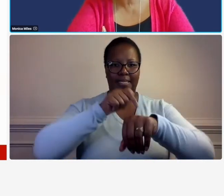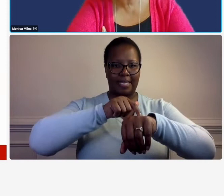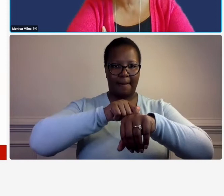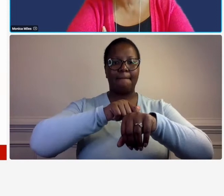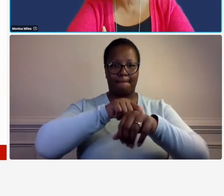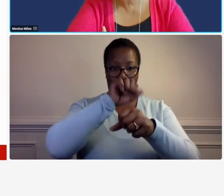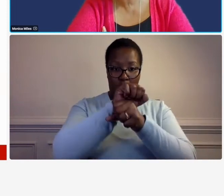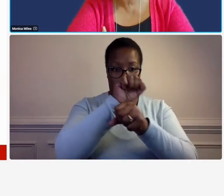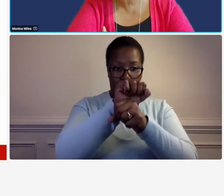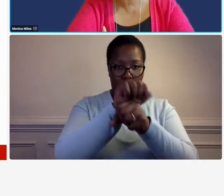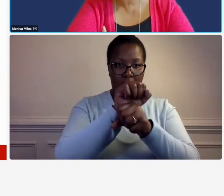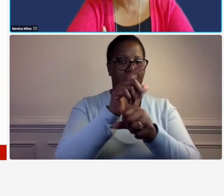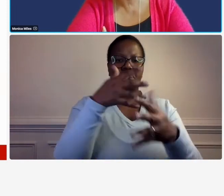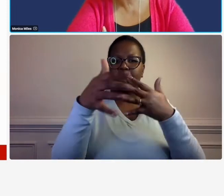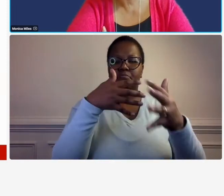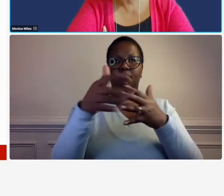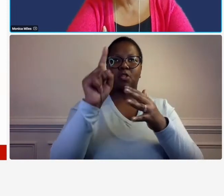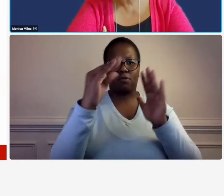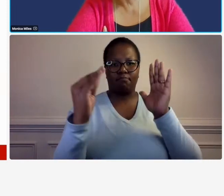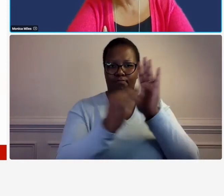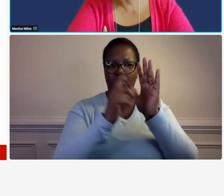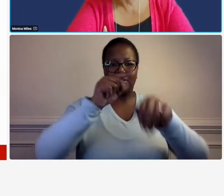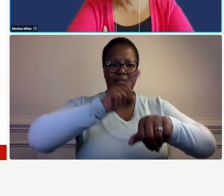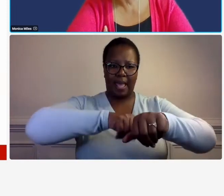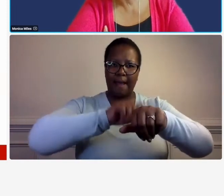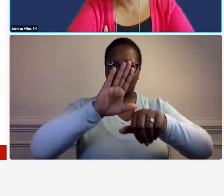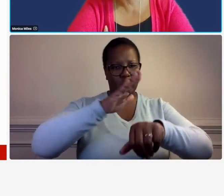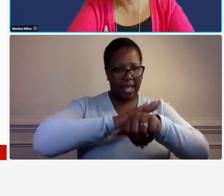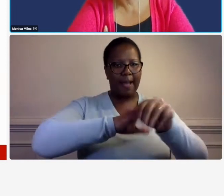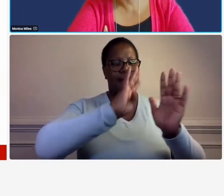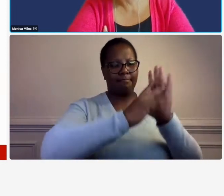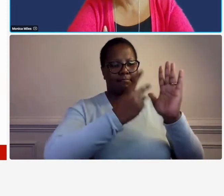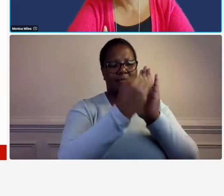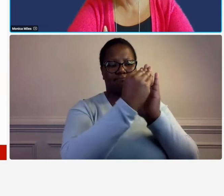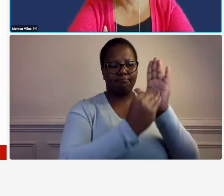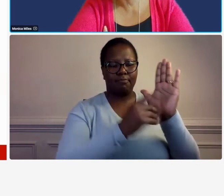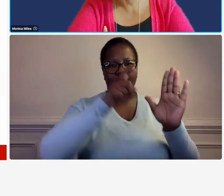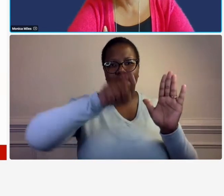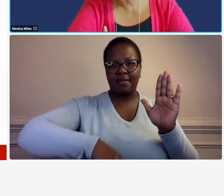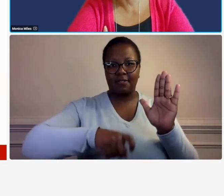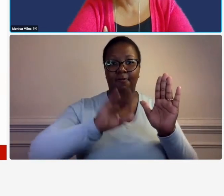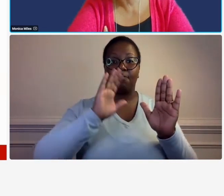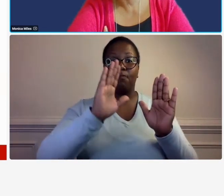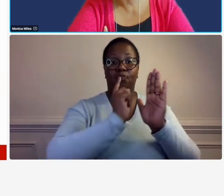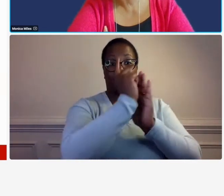still be on your your time sheet okay so all all hours should be charged on the timesheet and it's